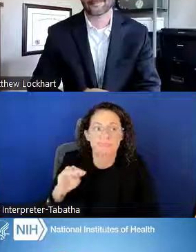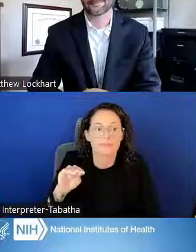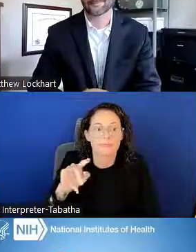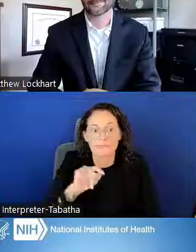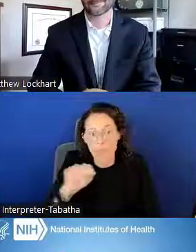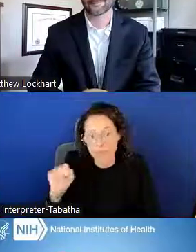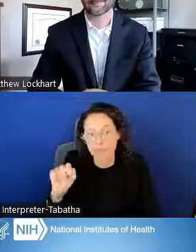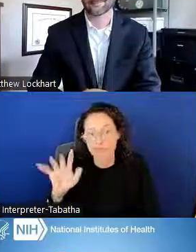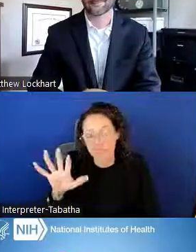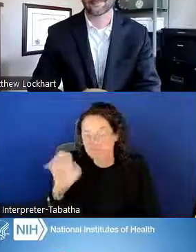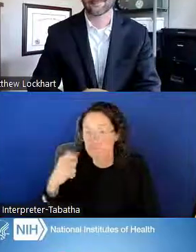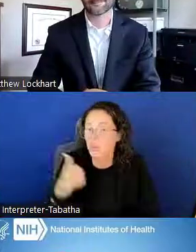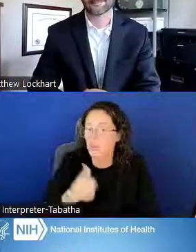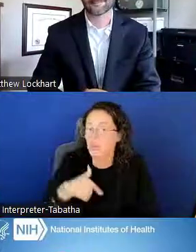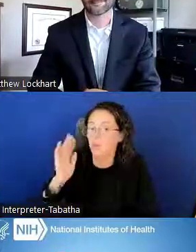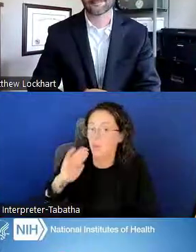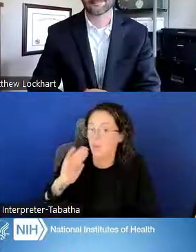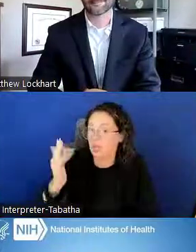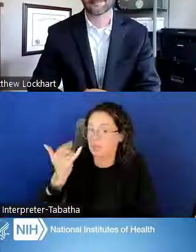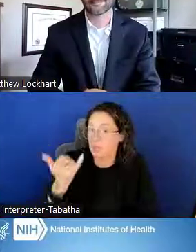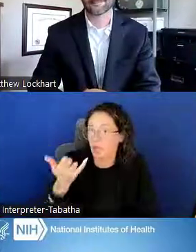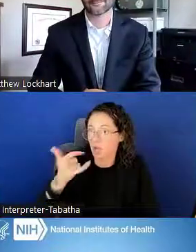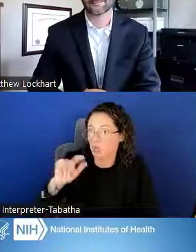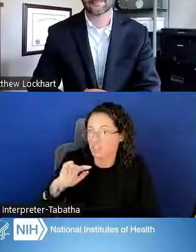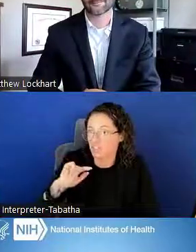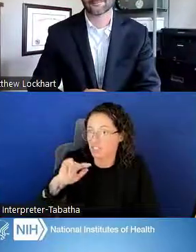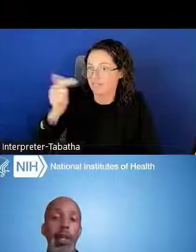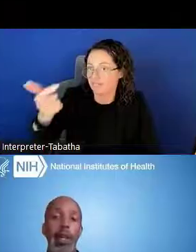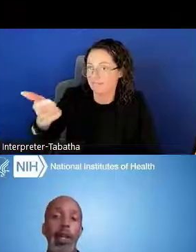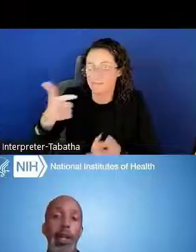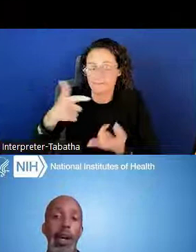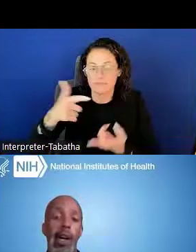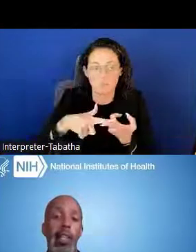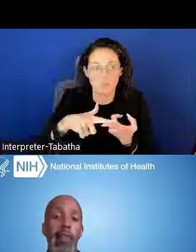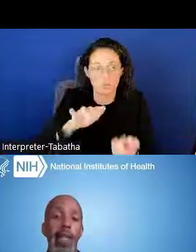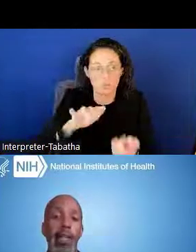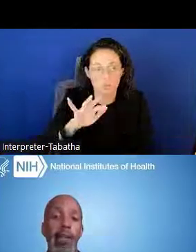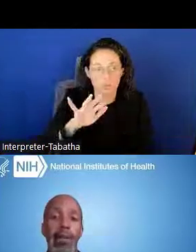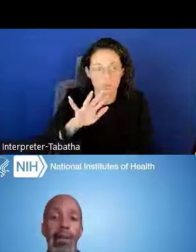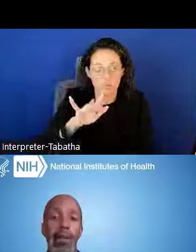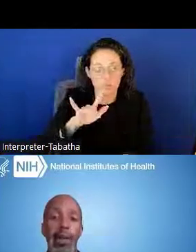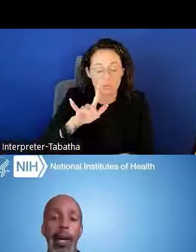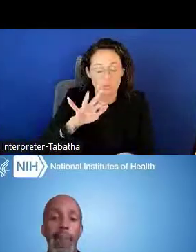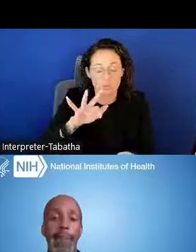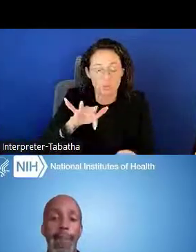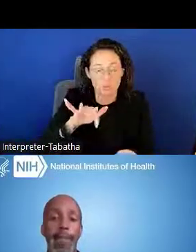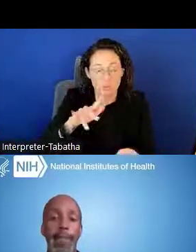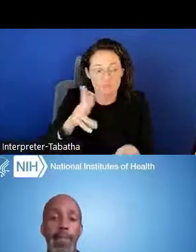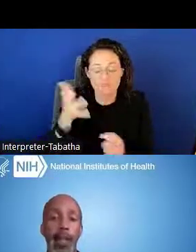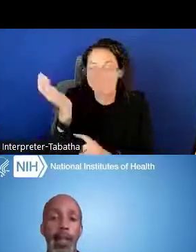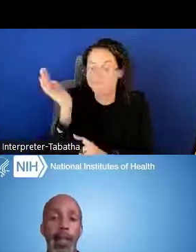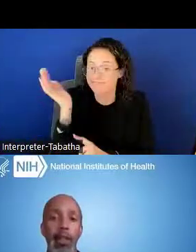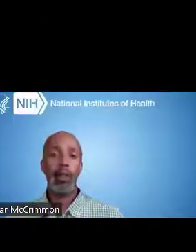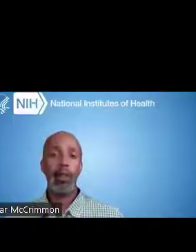So we're going to go now. We're going to shift gears to speak to two